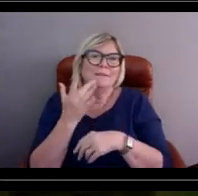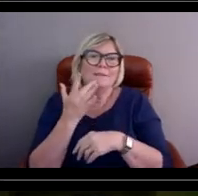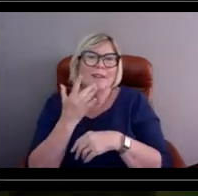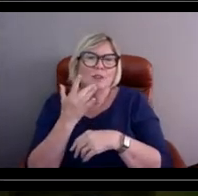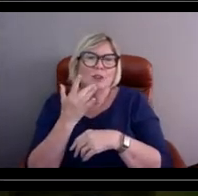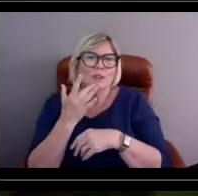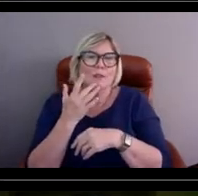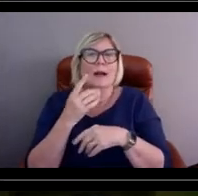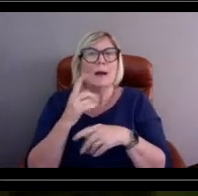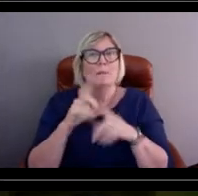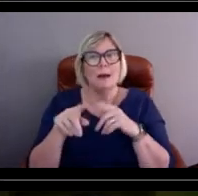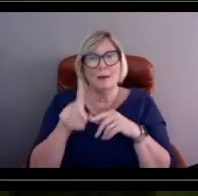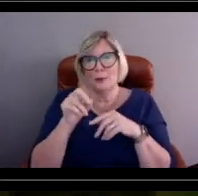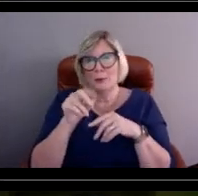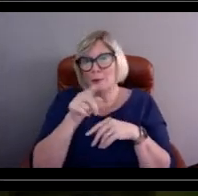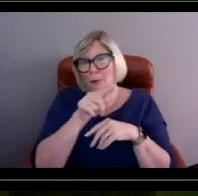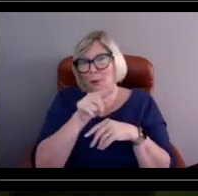Do either of you have a favorite buoy?